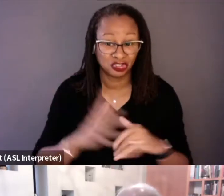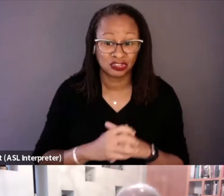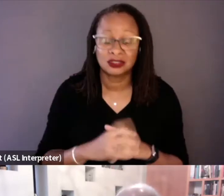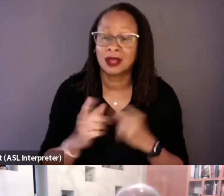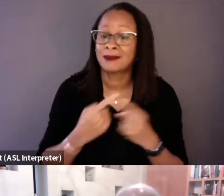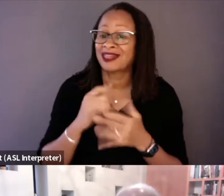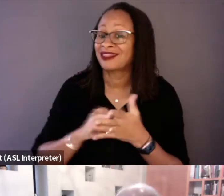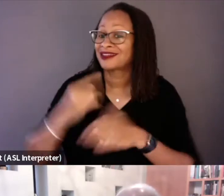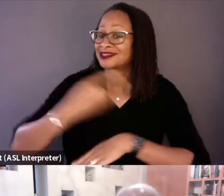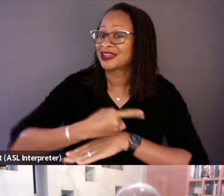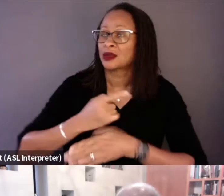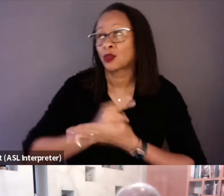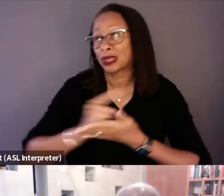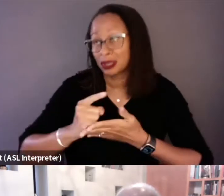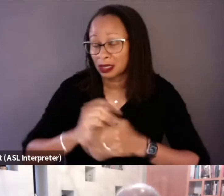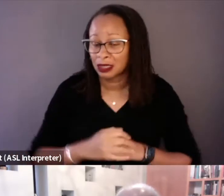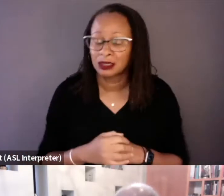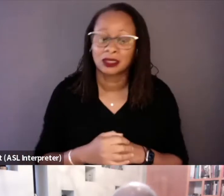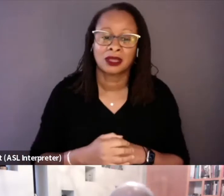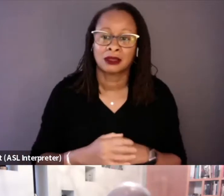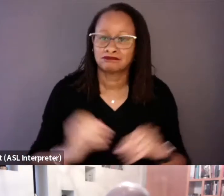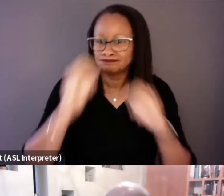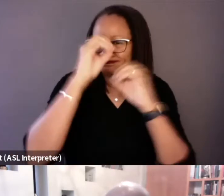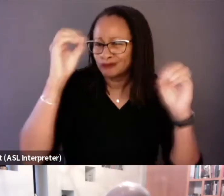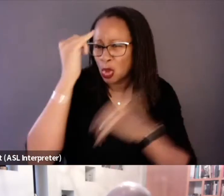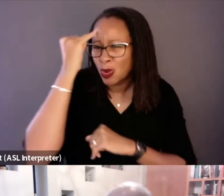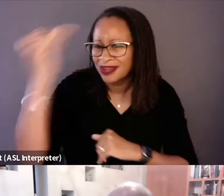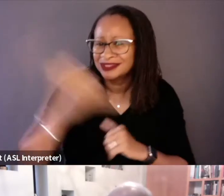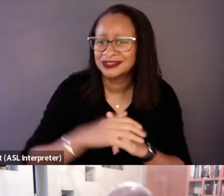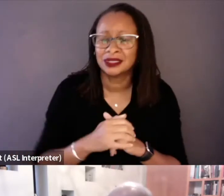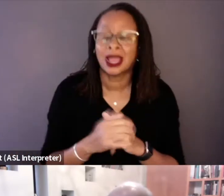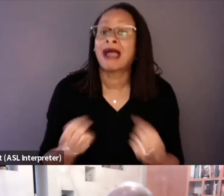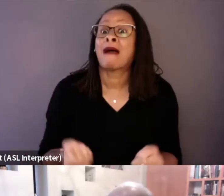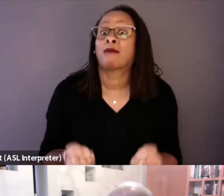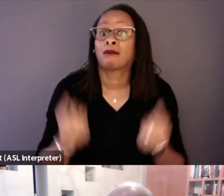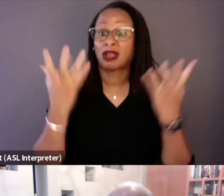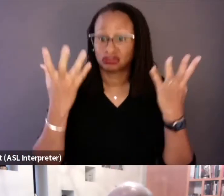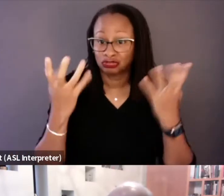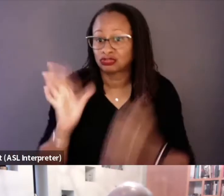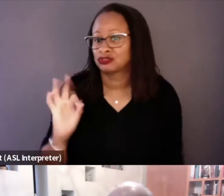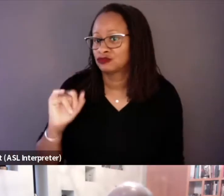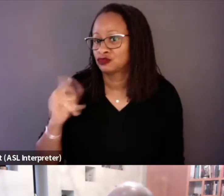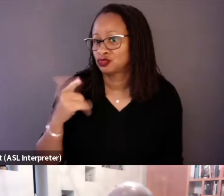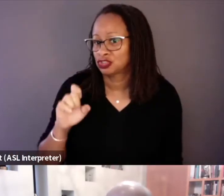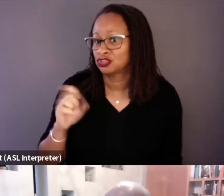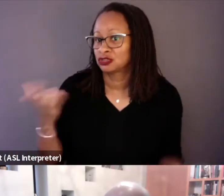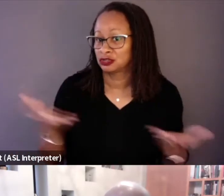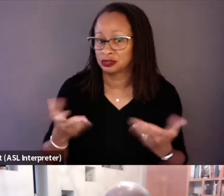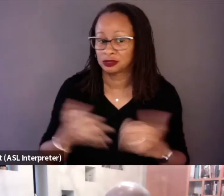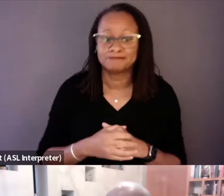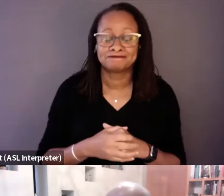I had no idea the amount of footage that existed that we would find.